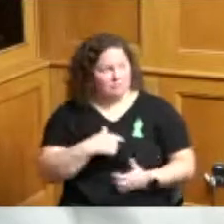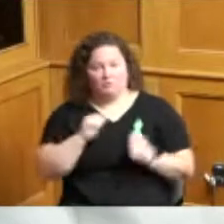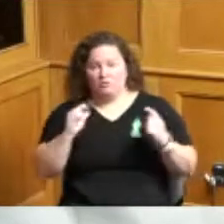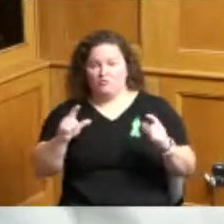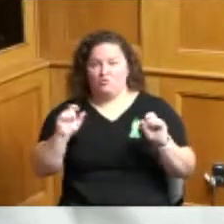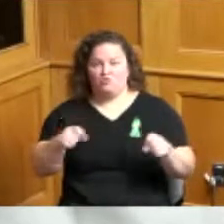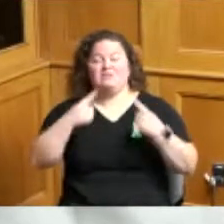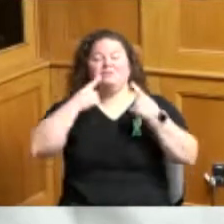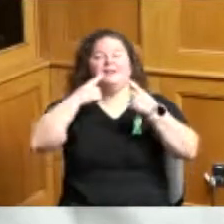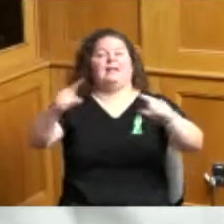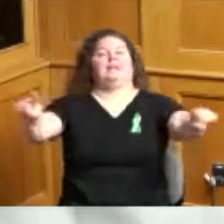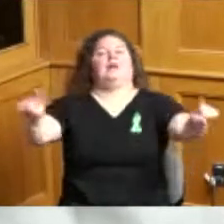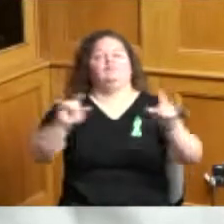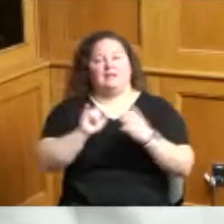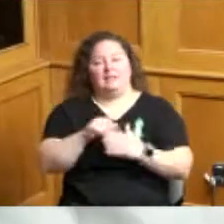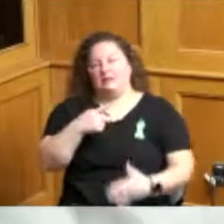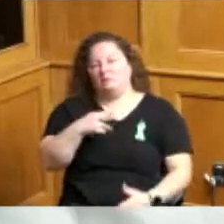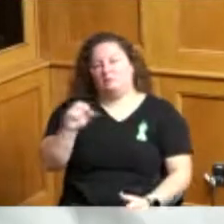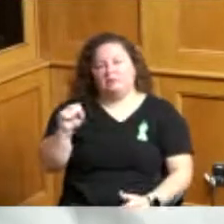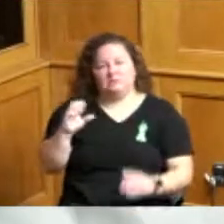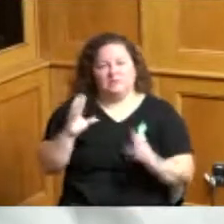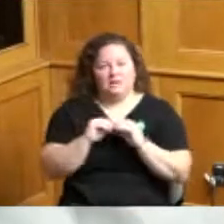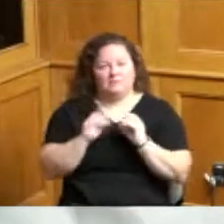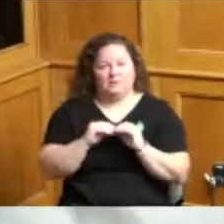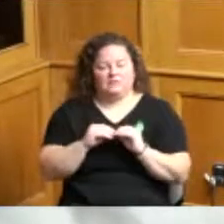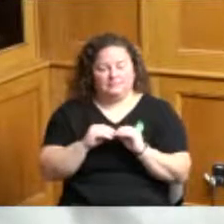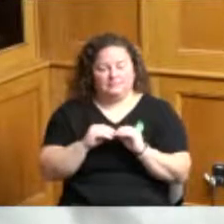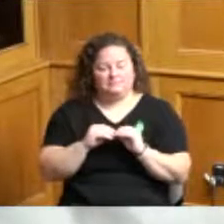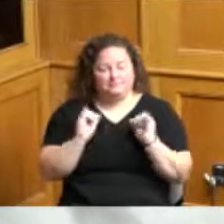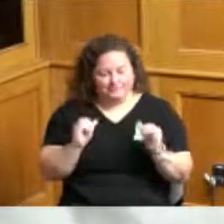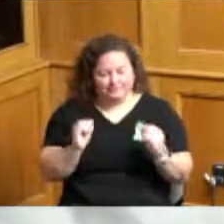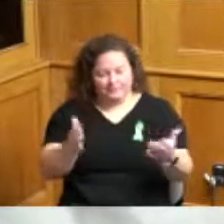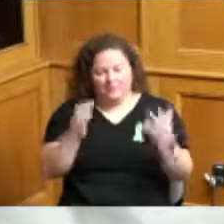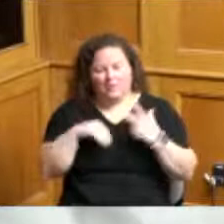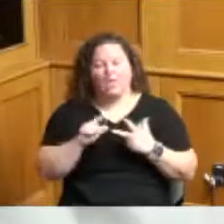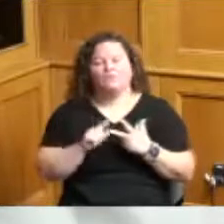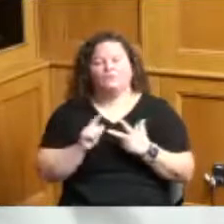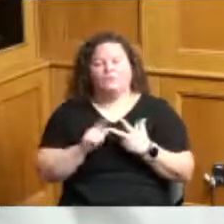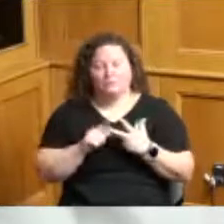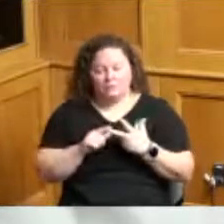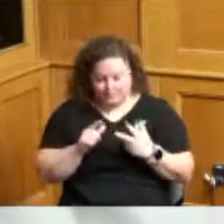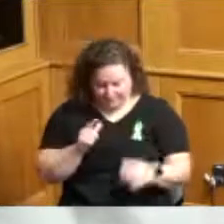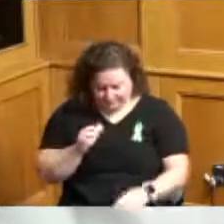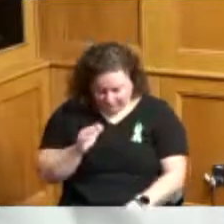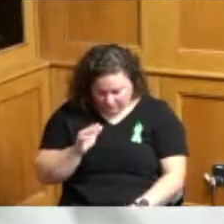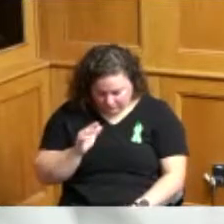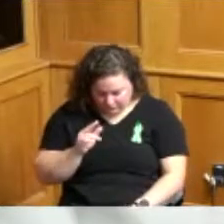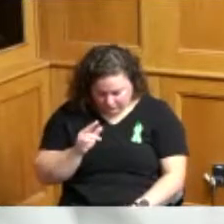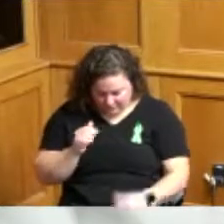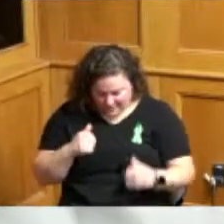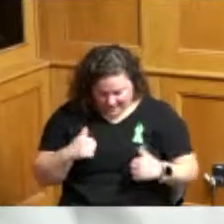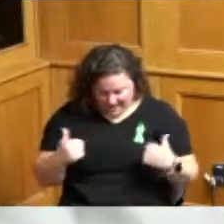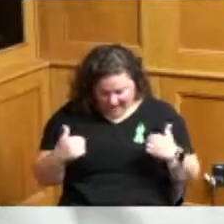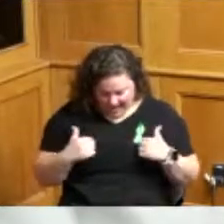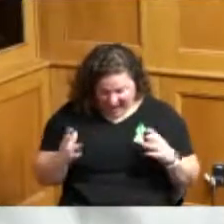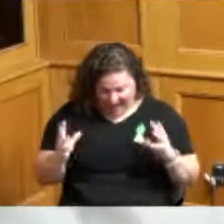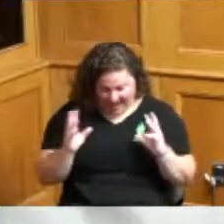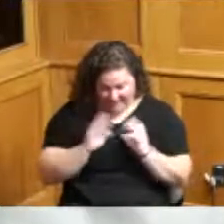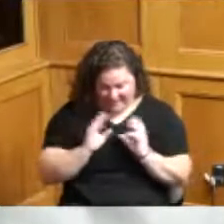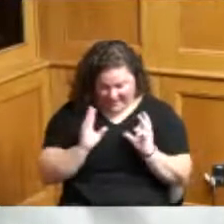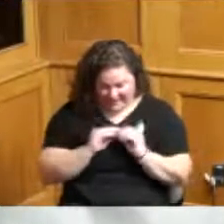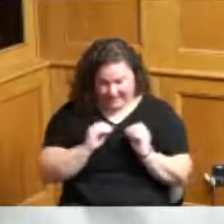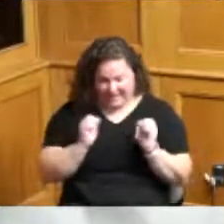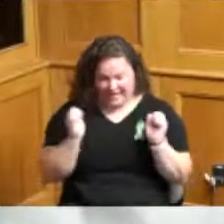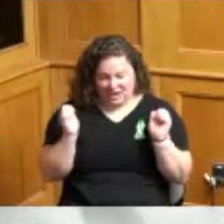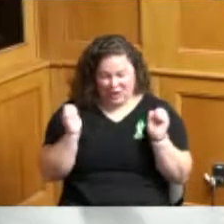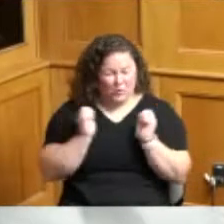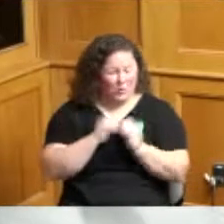which I thought was very good news the other thing is had a meeting with the mental health levy folks